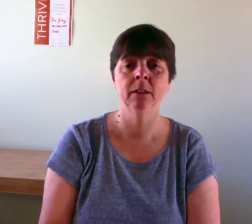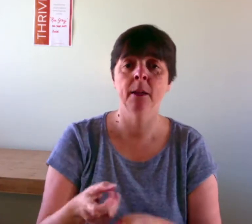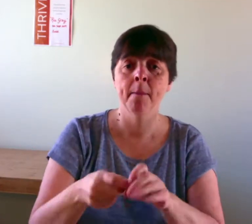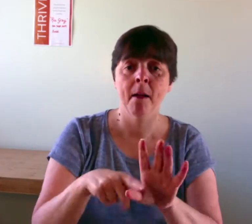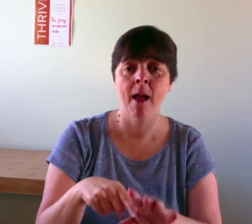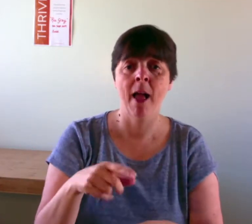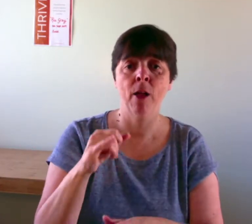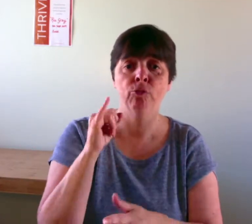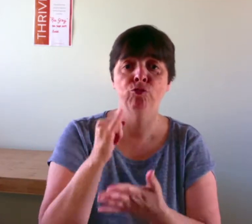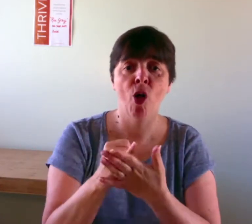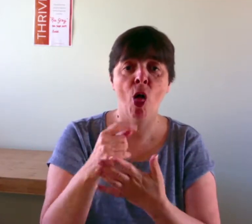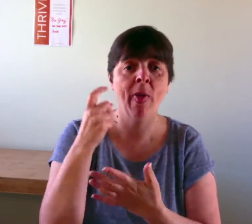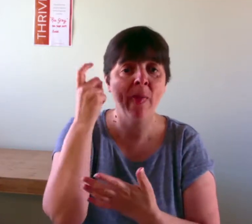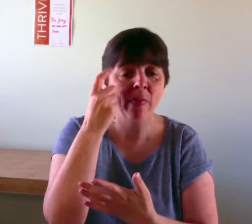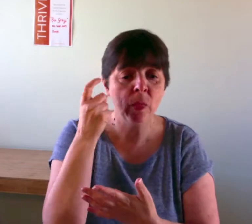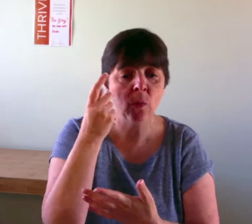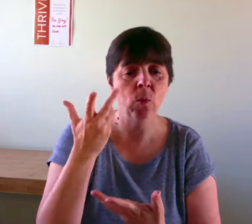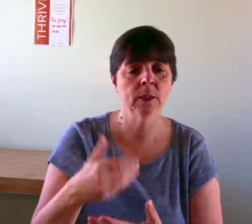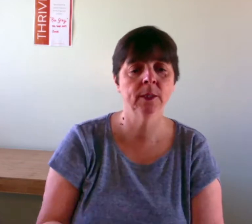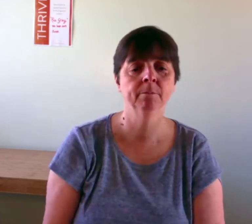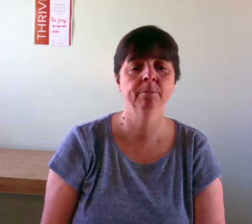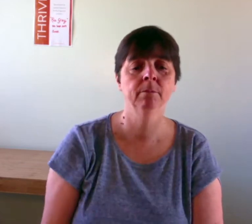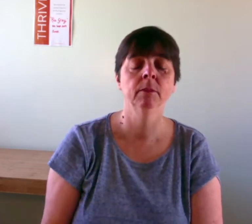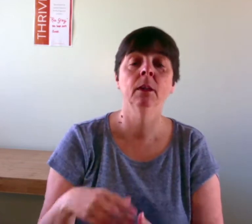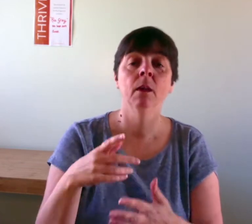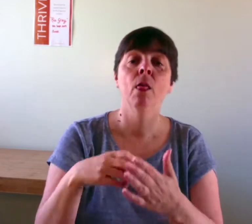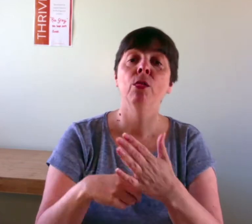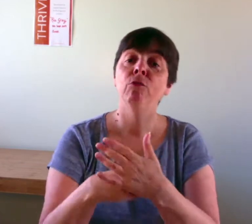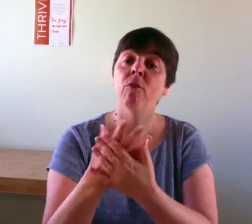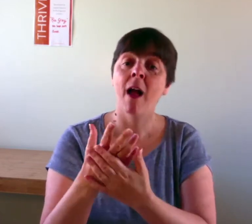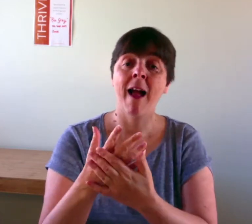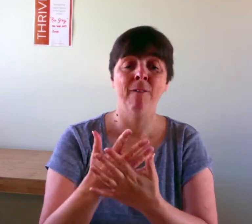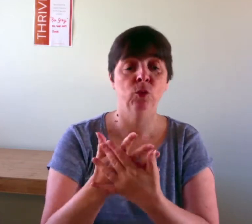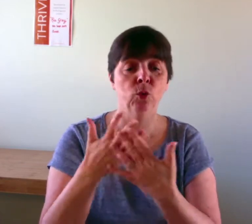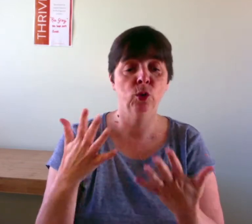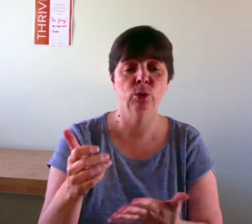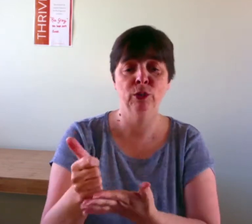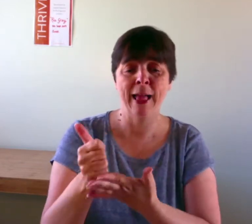I actually created my own anxiety through unhelpful, wrong thoughts